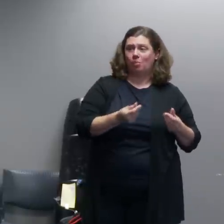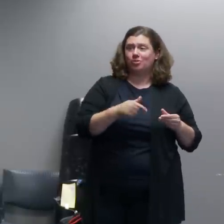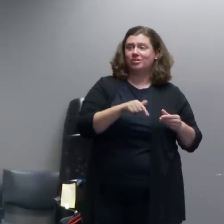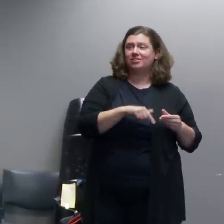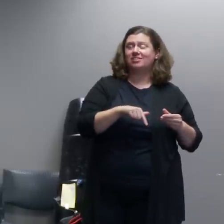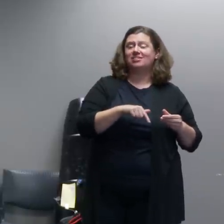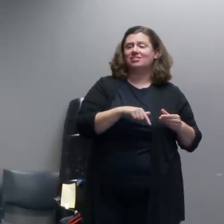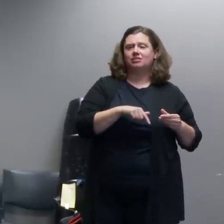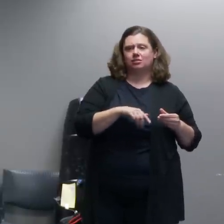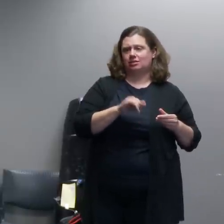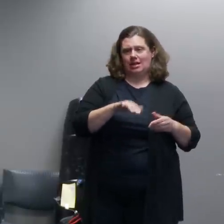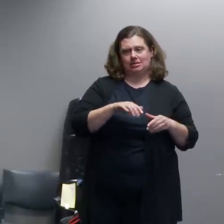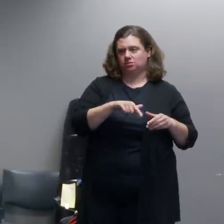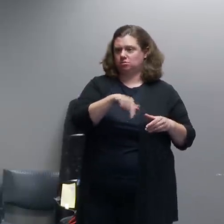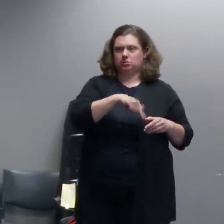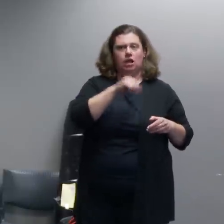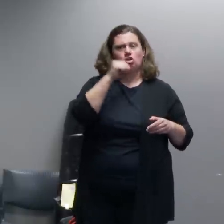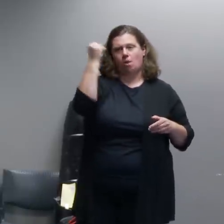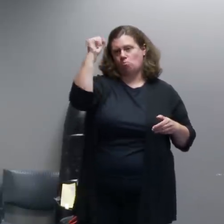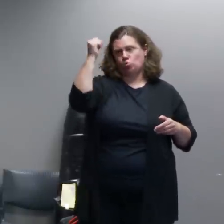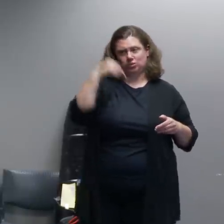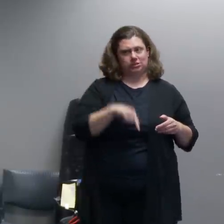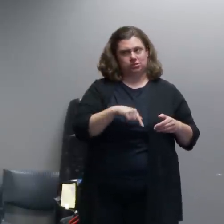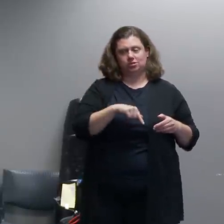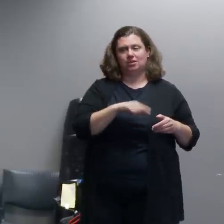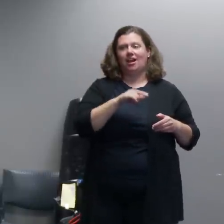that's not protest that's criminal activity